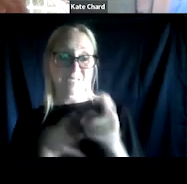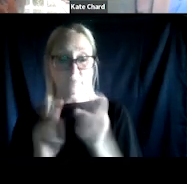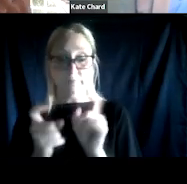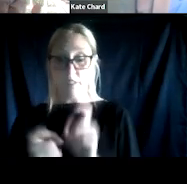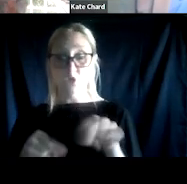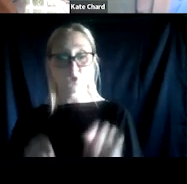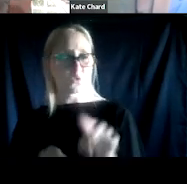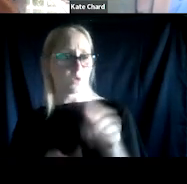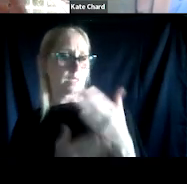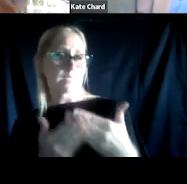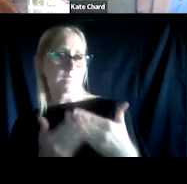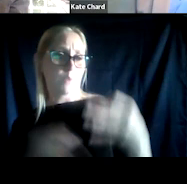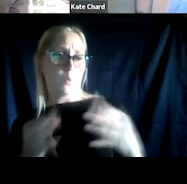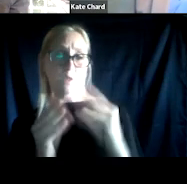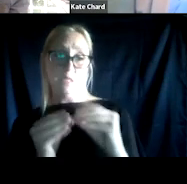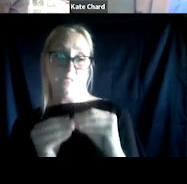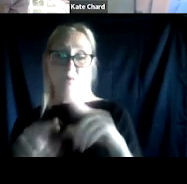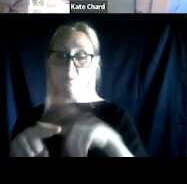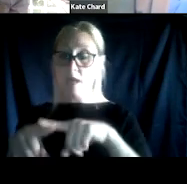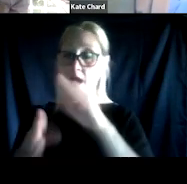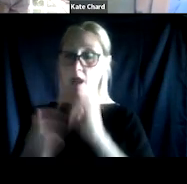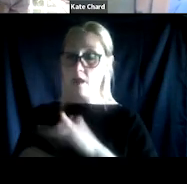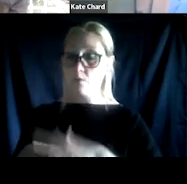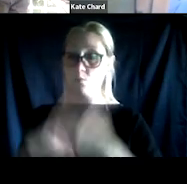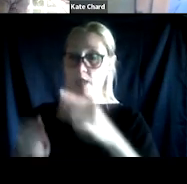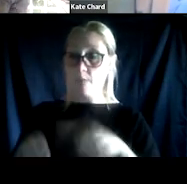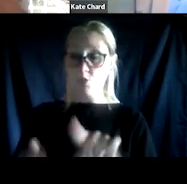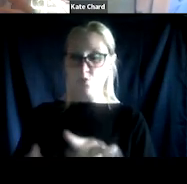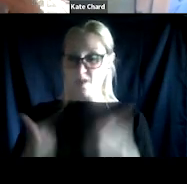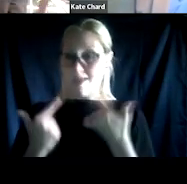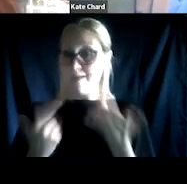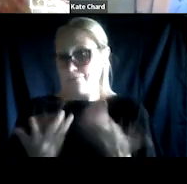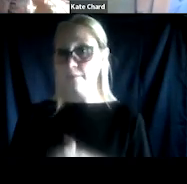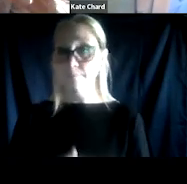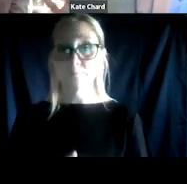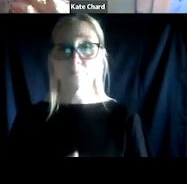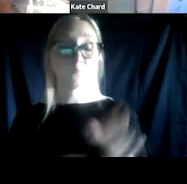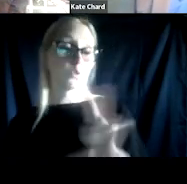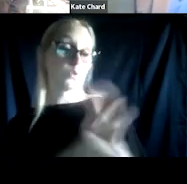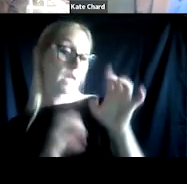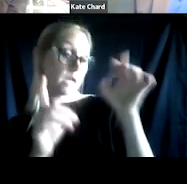depending on what's coming up for them in their lives at that time. Using the education and training and trauma-informed care,